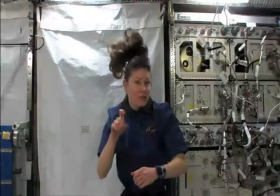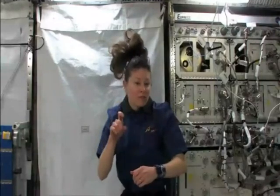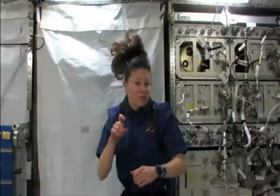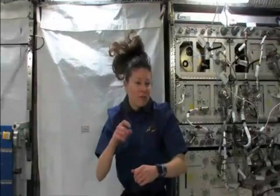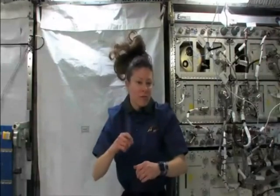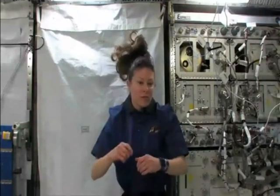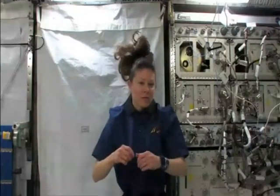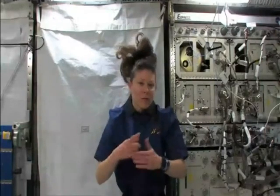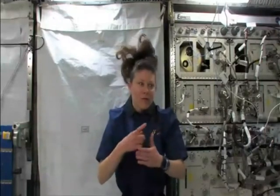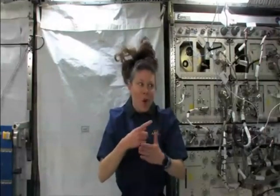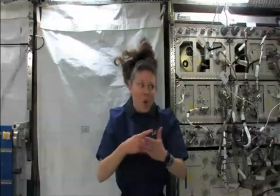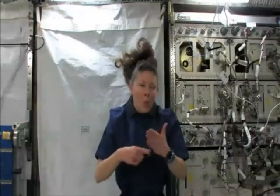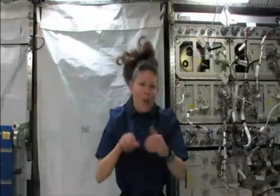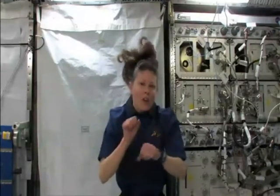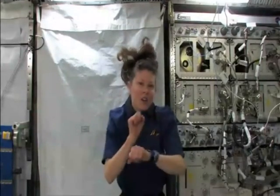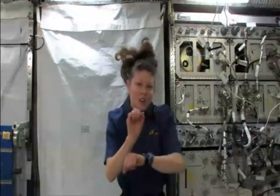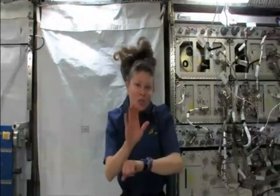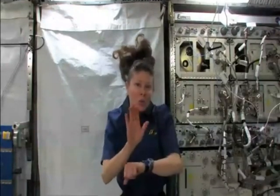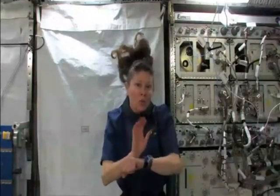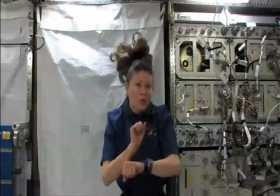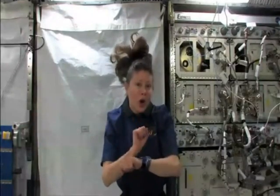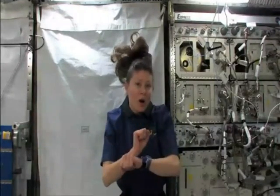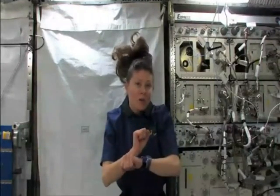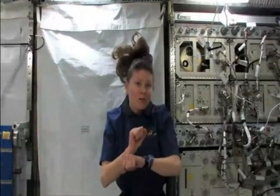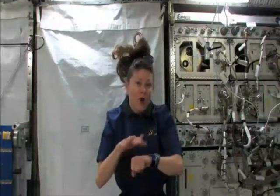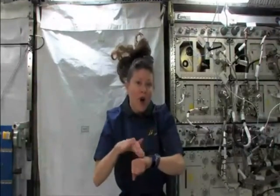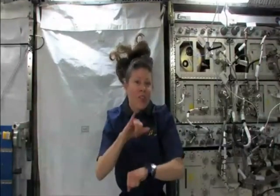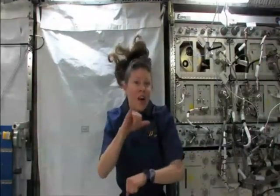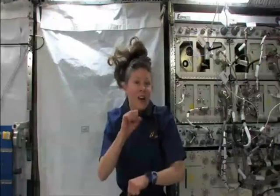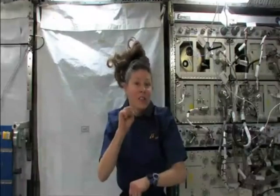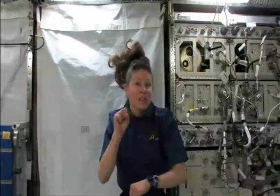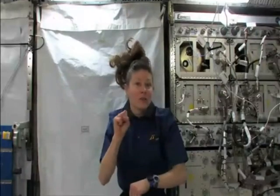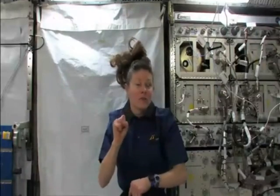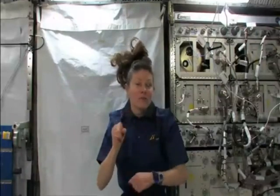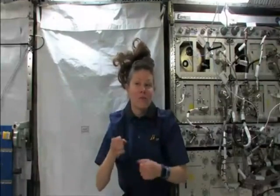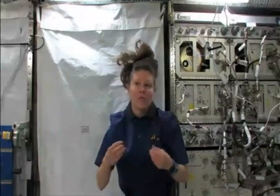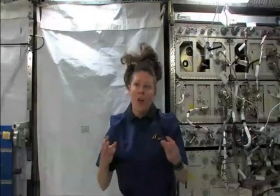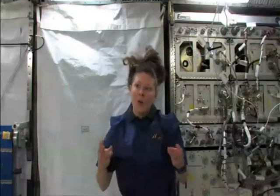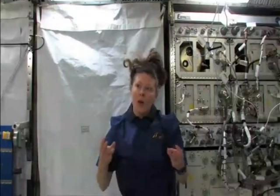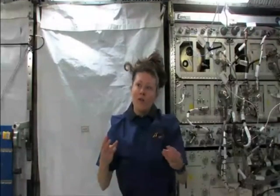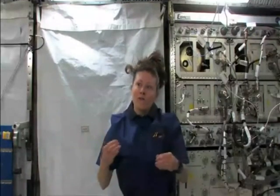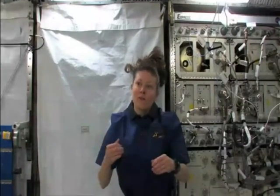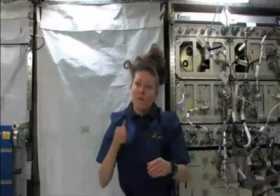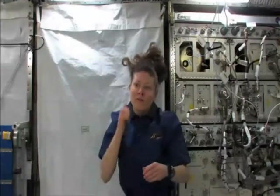Question 1: What is your job on the ISS?